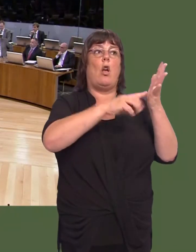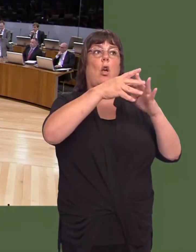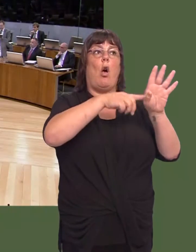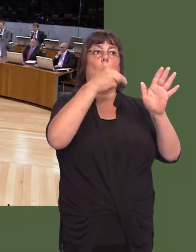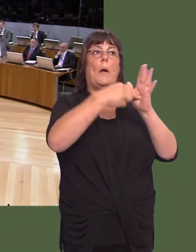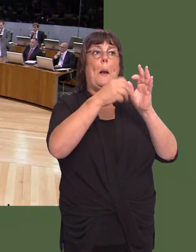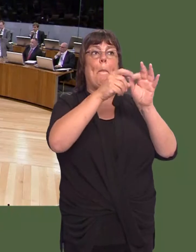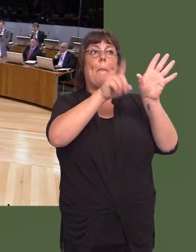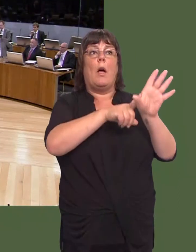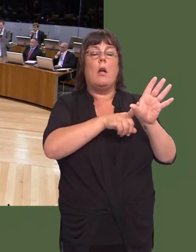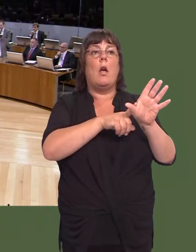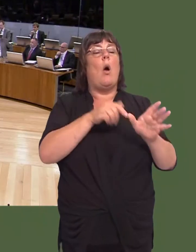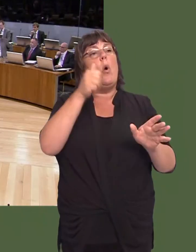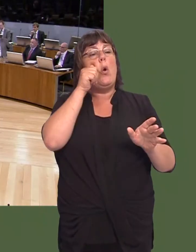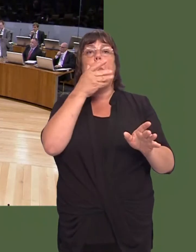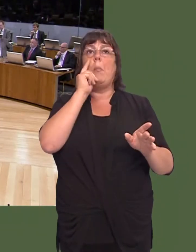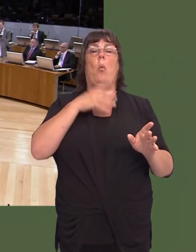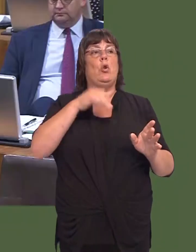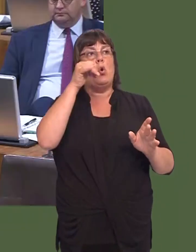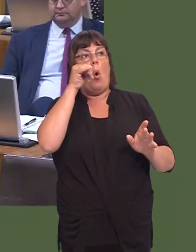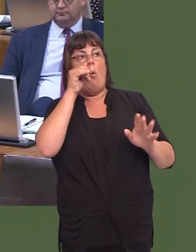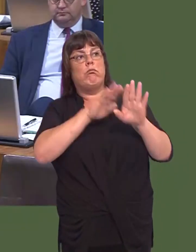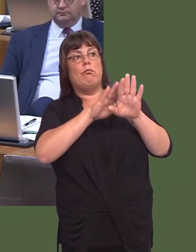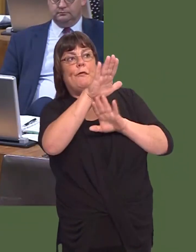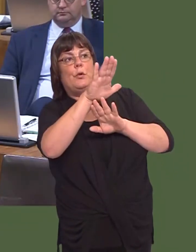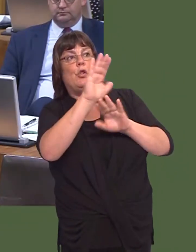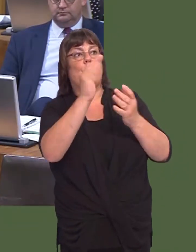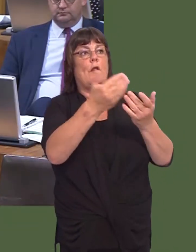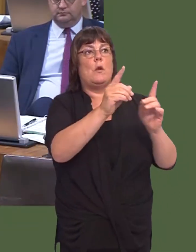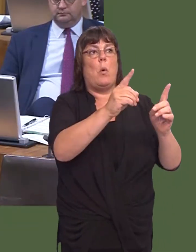Understandably, they want to know what the future of the service is, but it doesnít have to be on the contractor model.